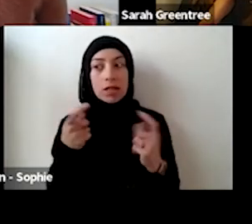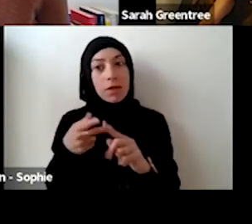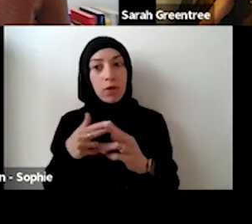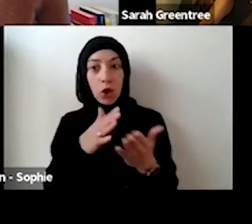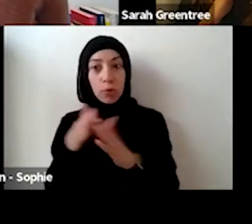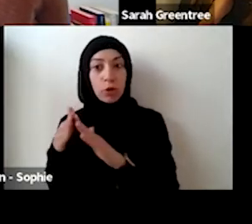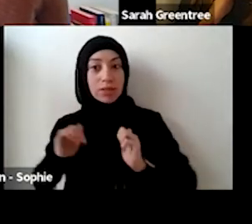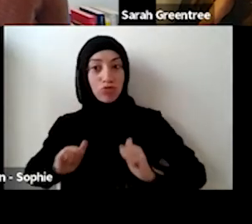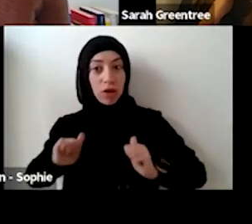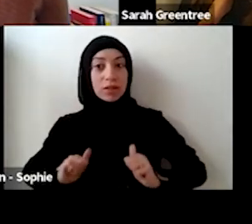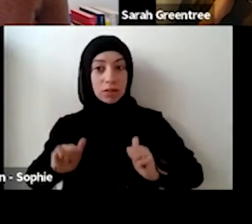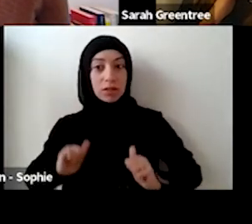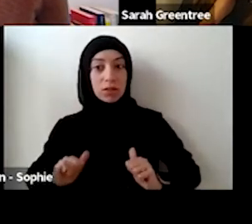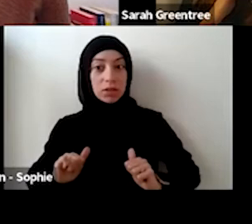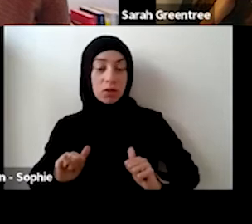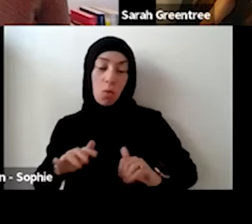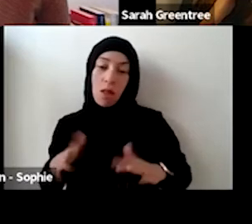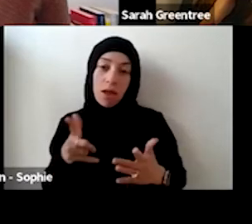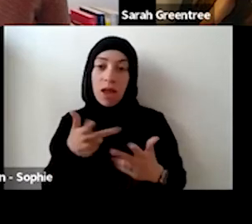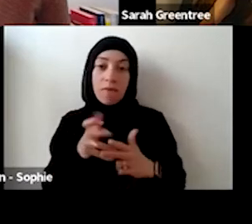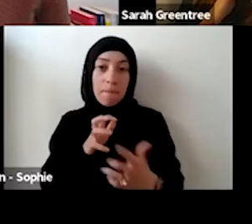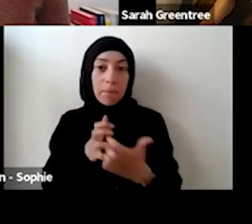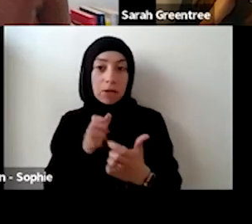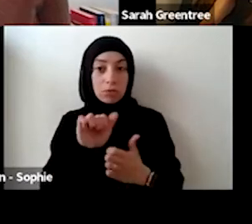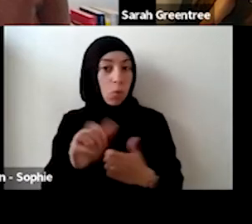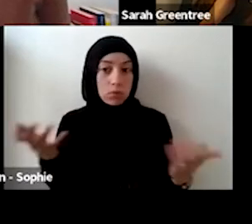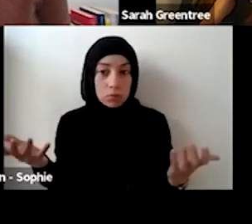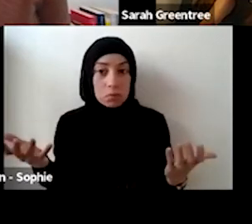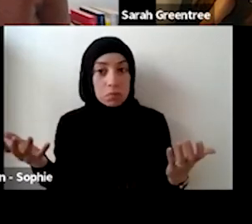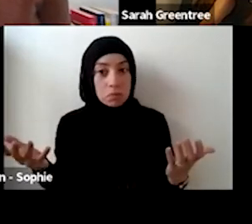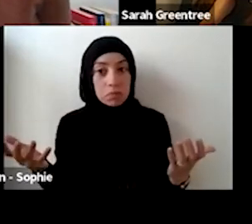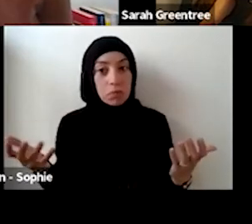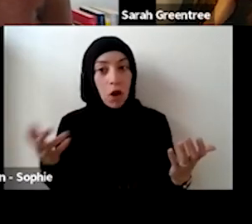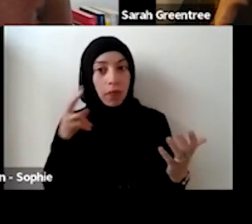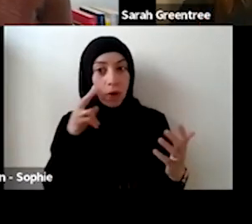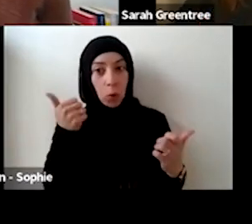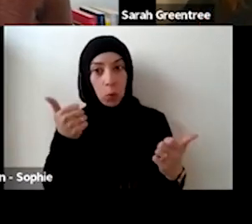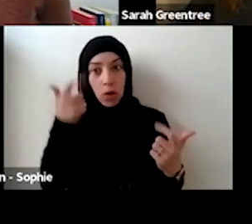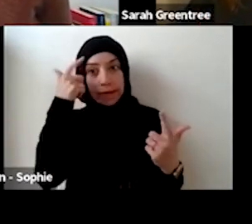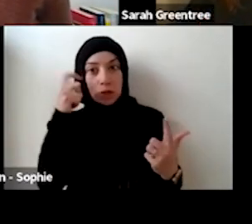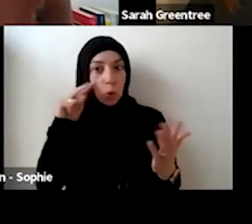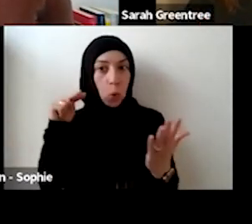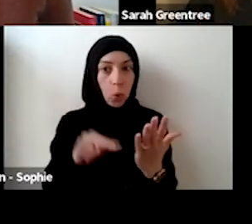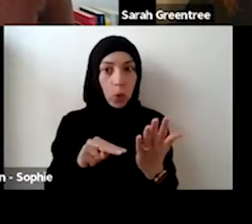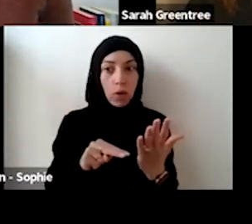come to that website and align yourself with whether or not, particularly community are practice, whether or not that resonates , and whether the actual form of practice